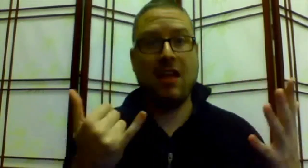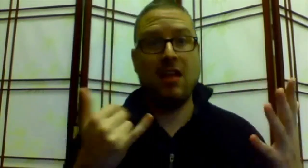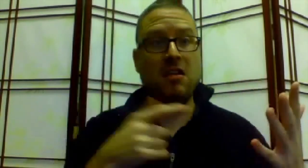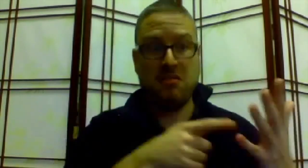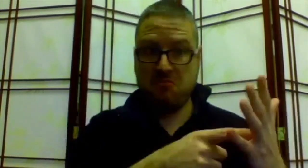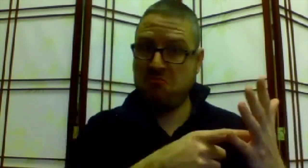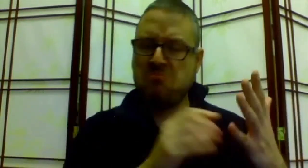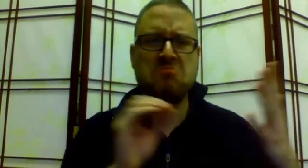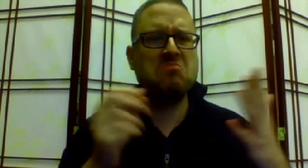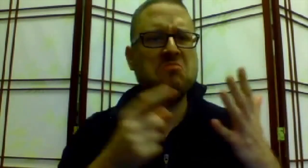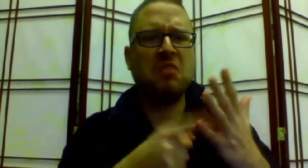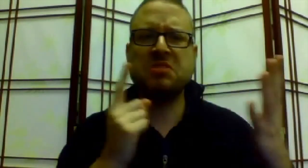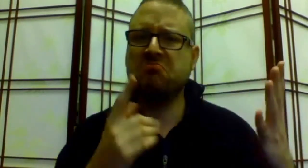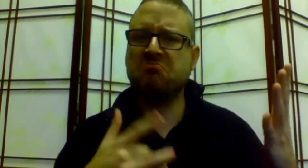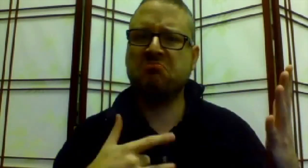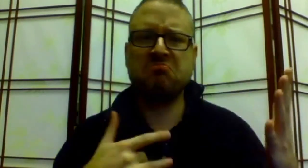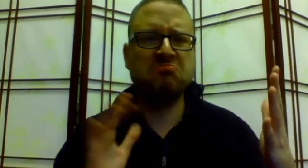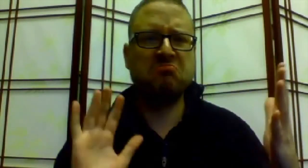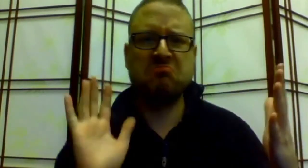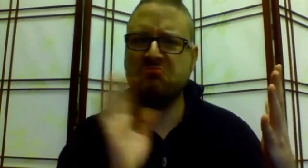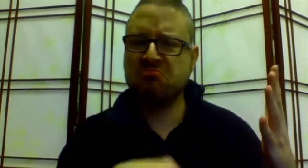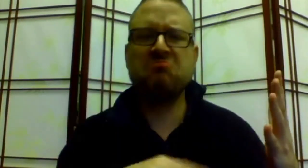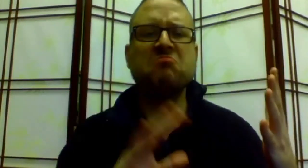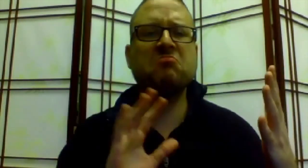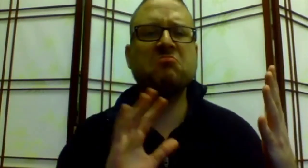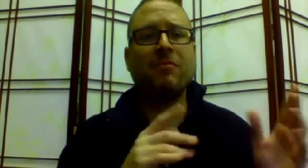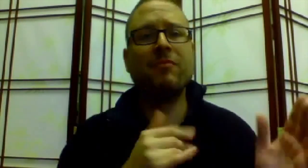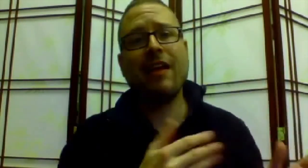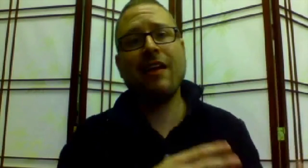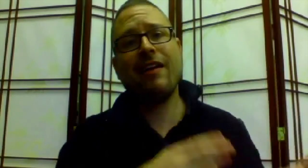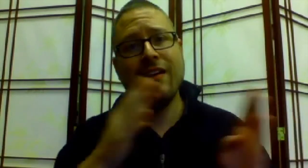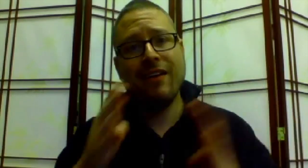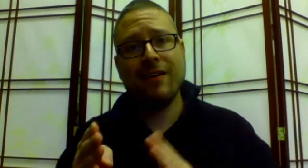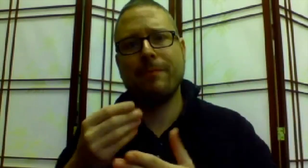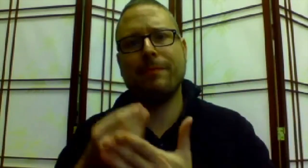There's no opposition to the fact that we need these services.